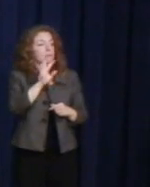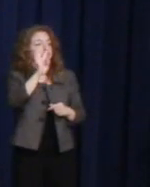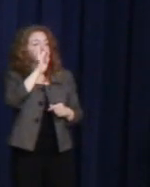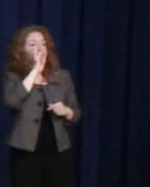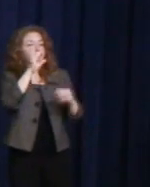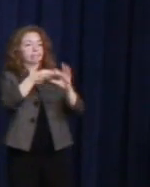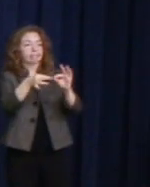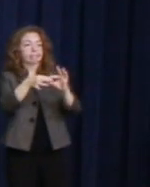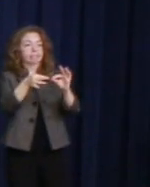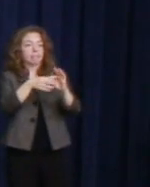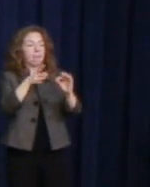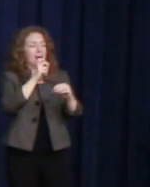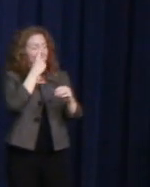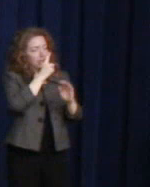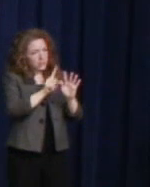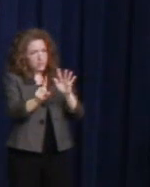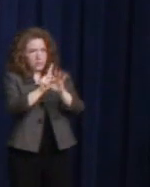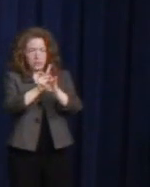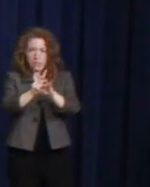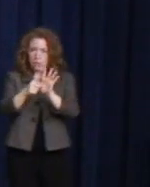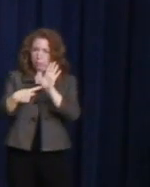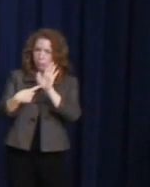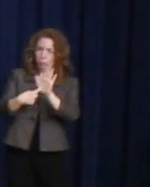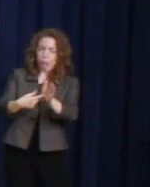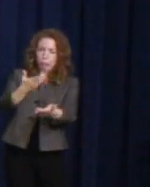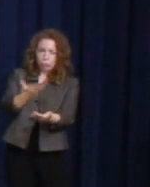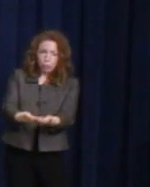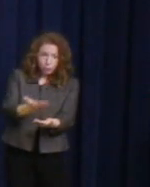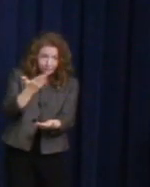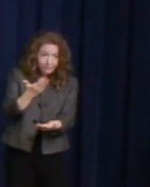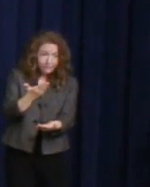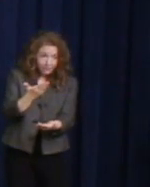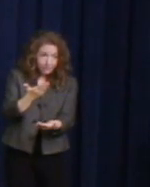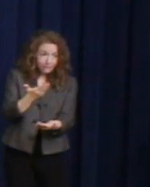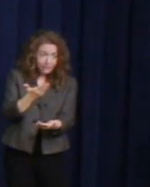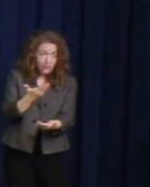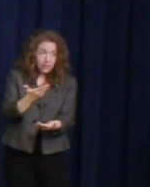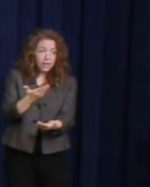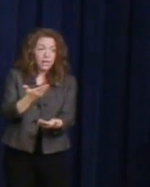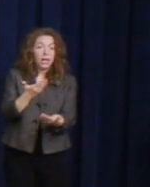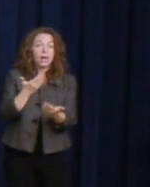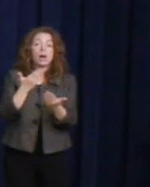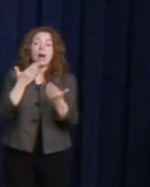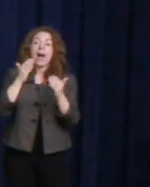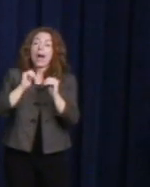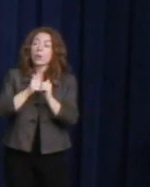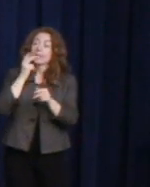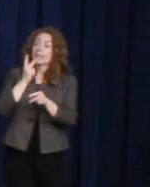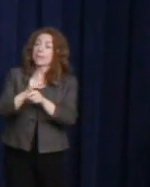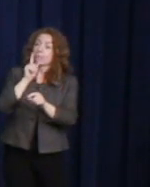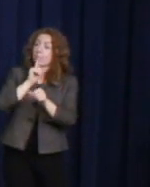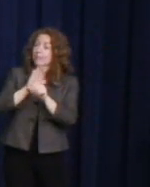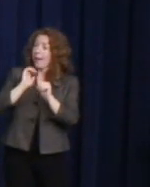is that it's up to the forces of progress to keep that promise and to make it something more